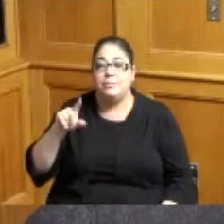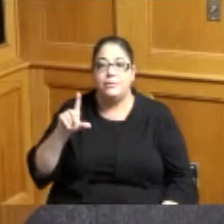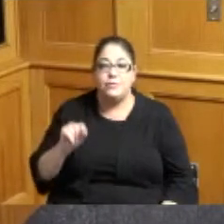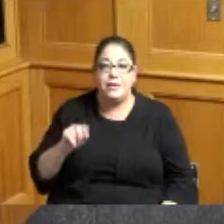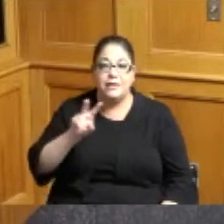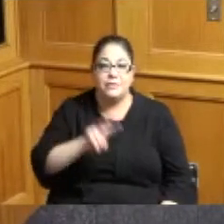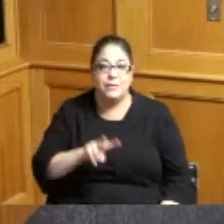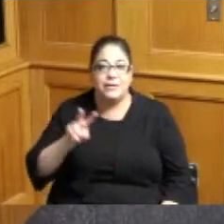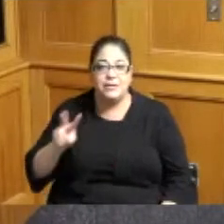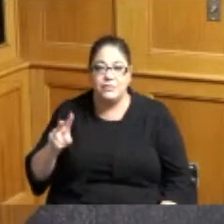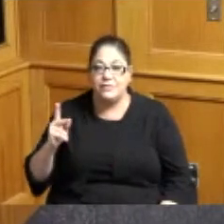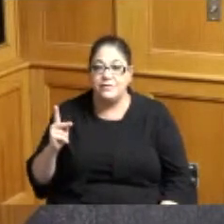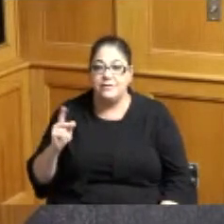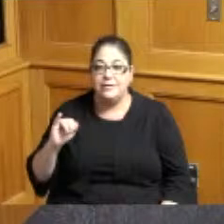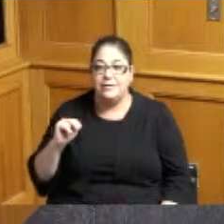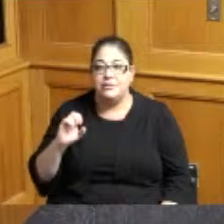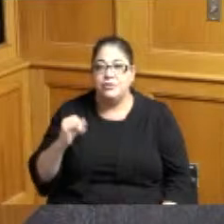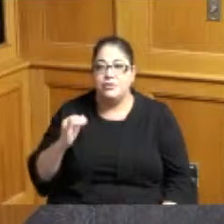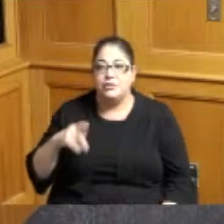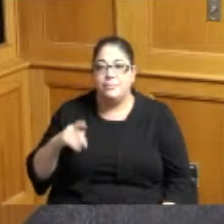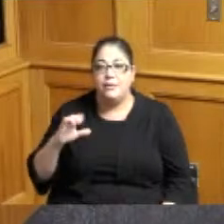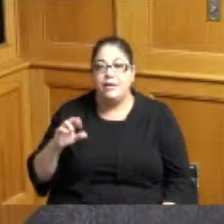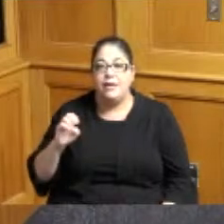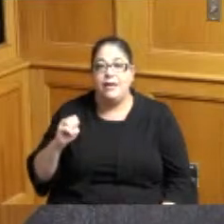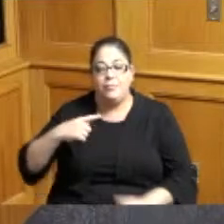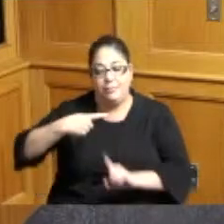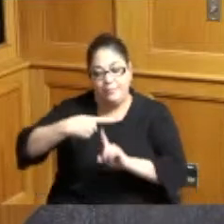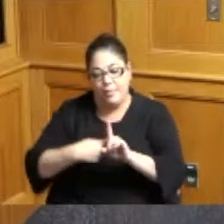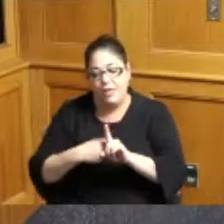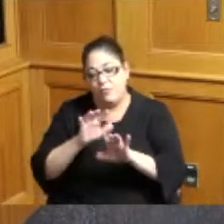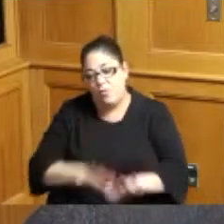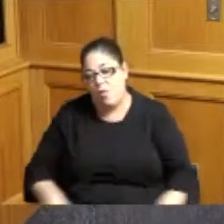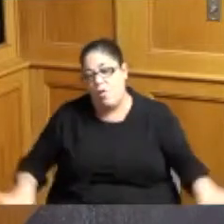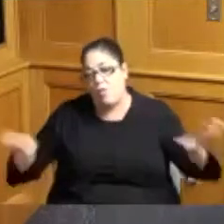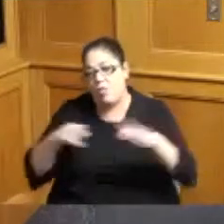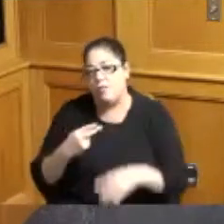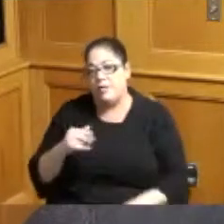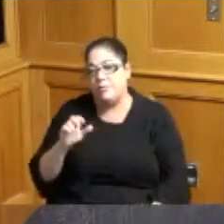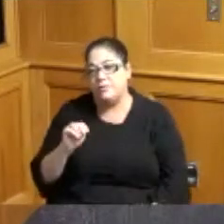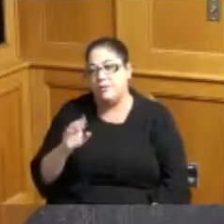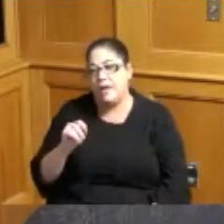kinship care month in all of Hamilton County and it's signed by all the Commissioners